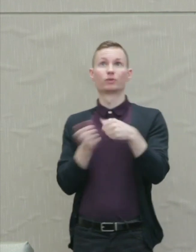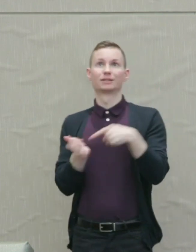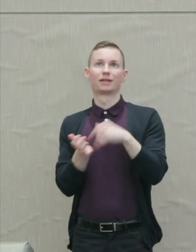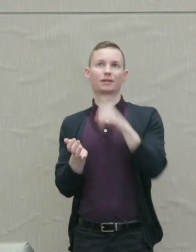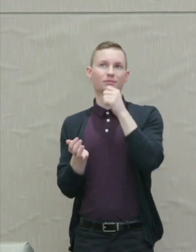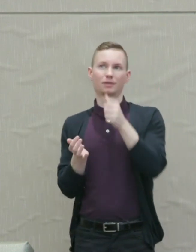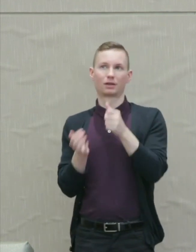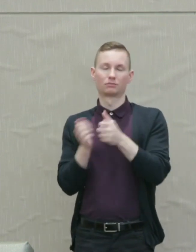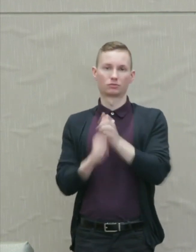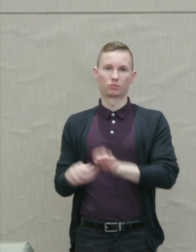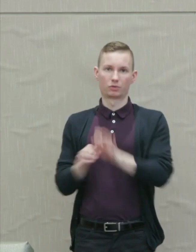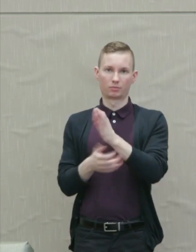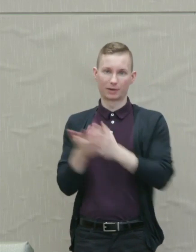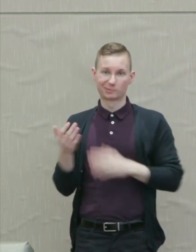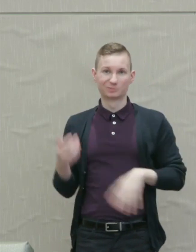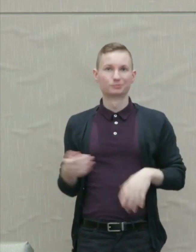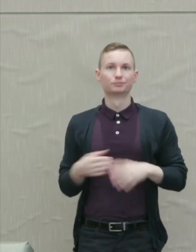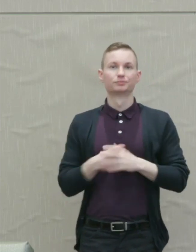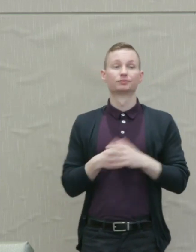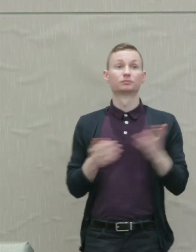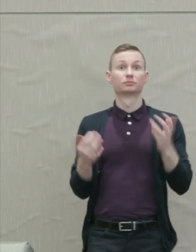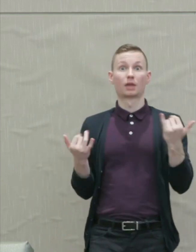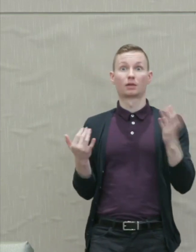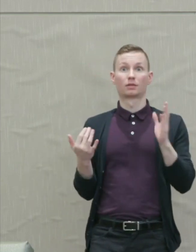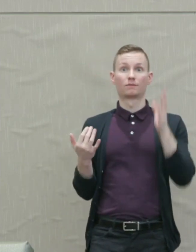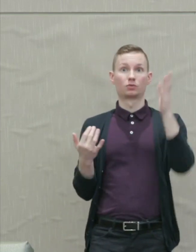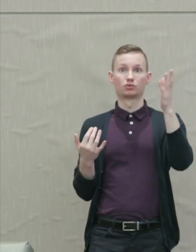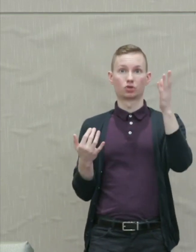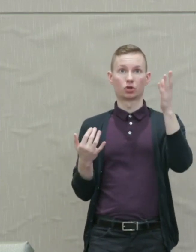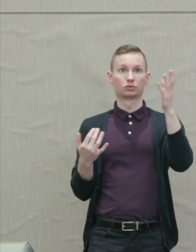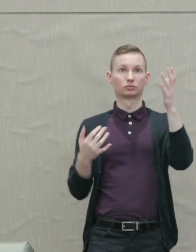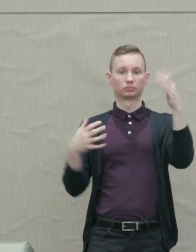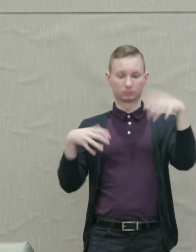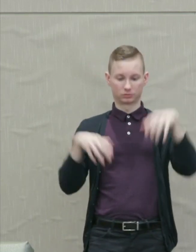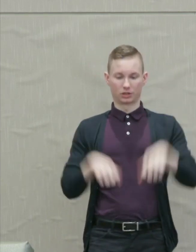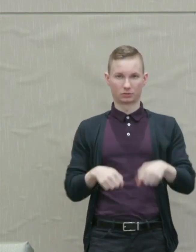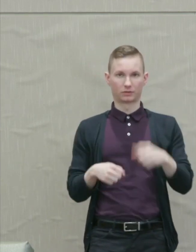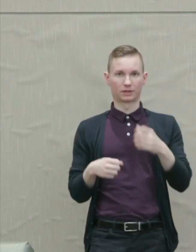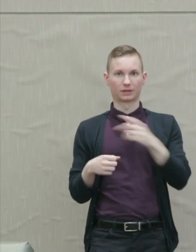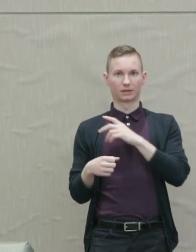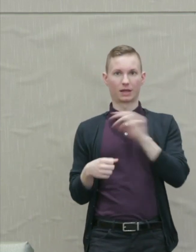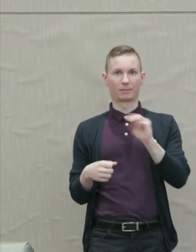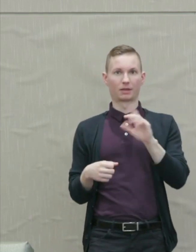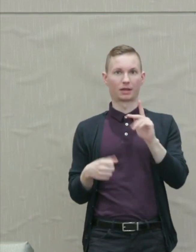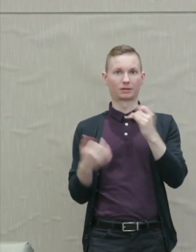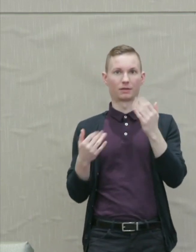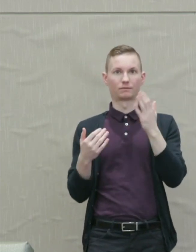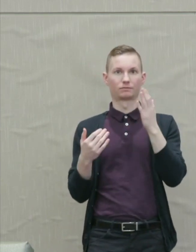Martha Nussbaum: The future now takes over as King focuses on a time in which all join